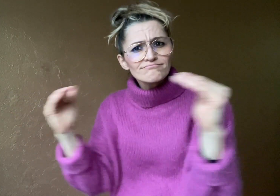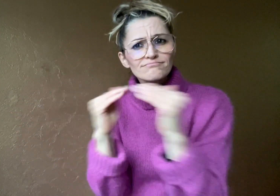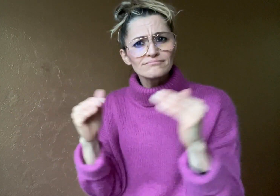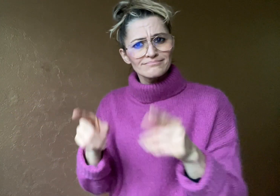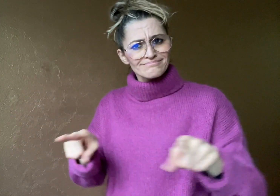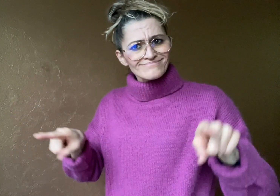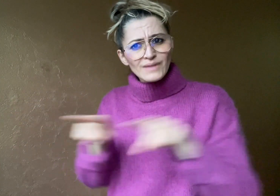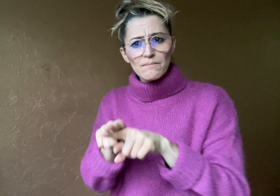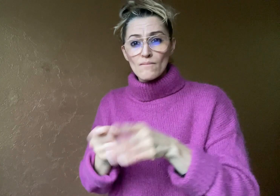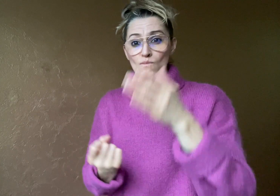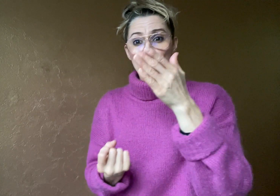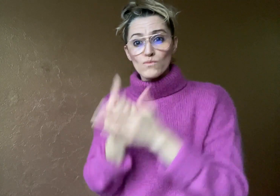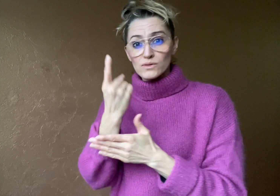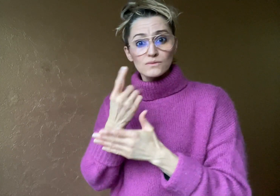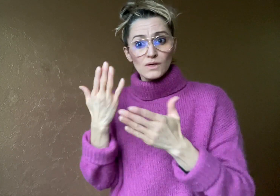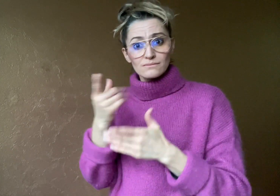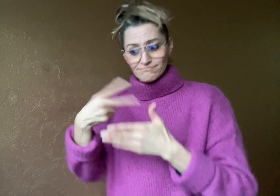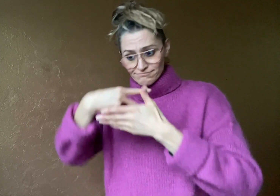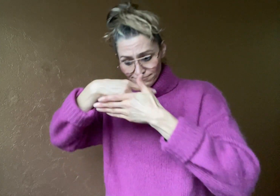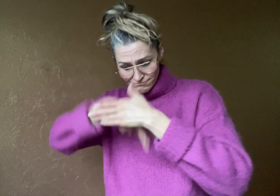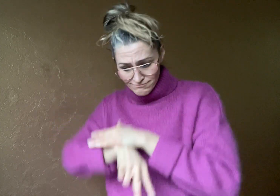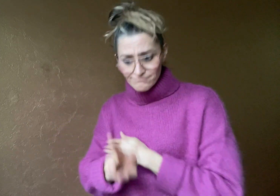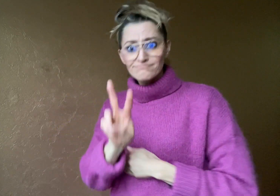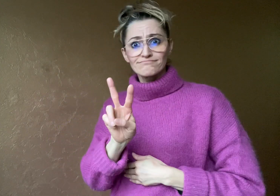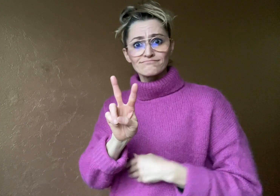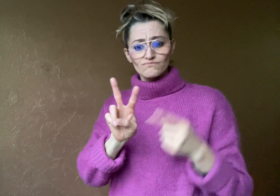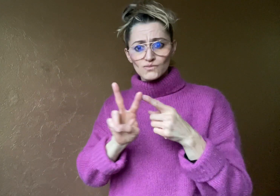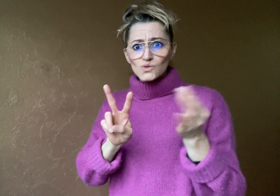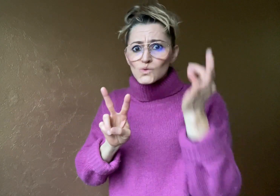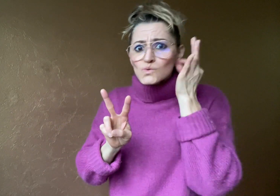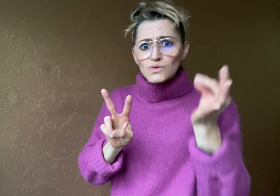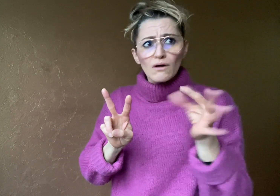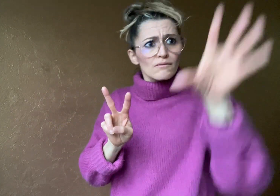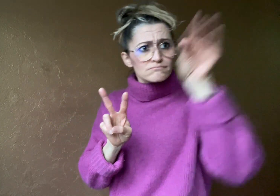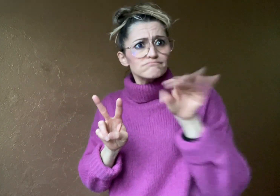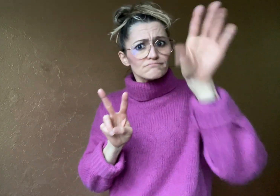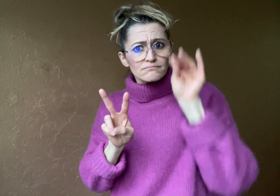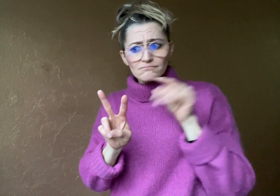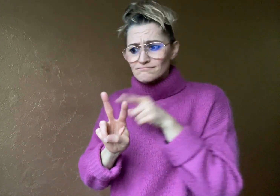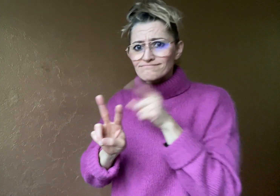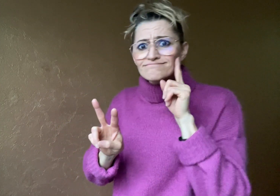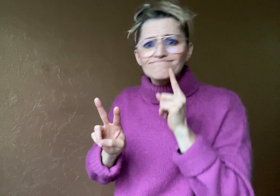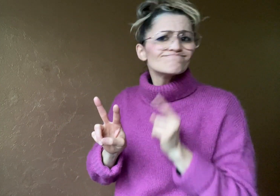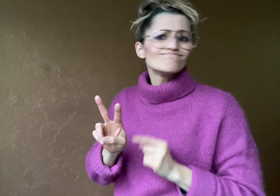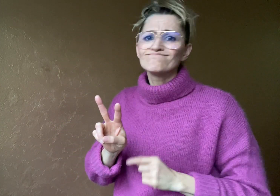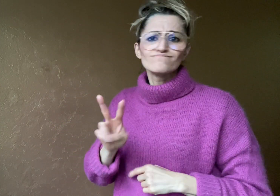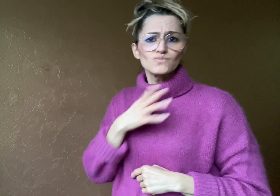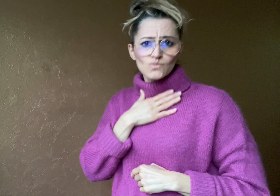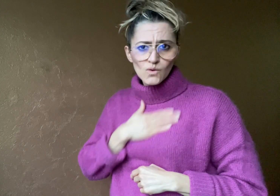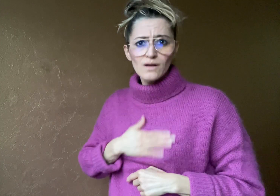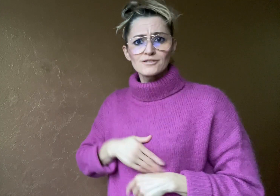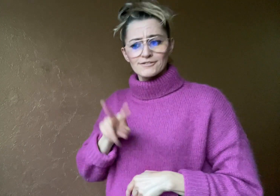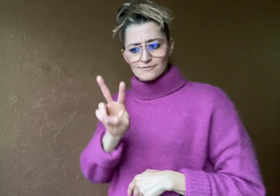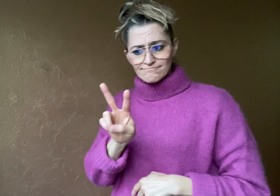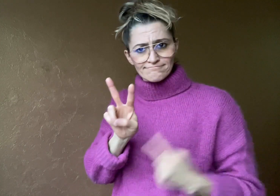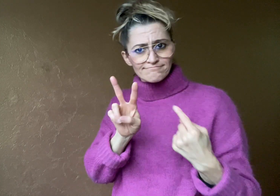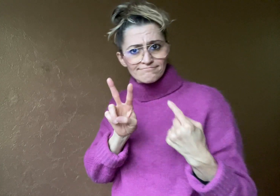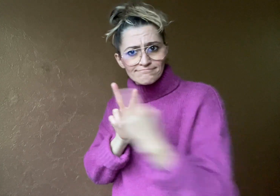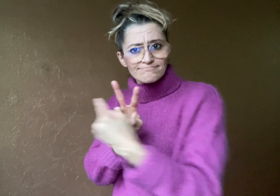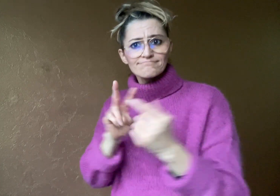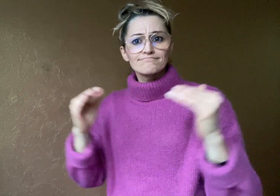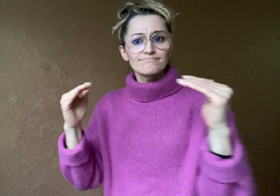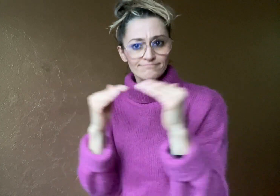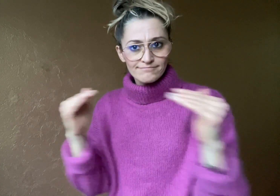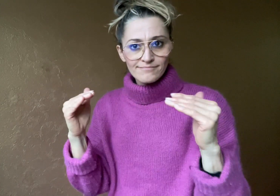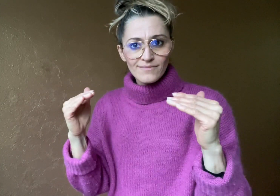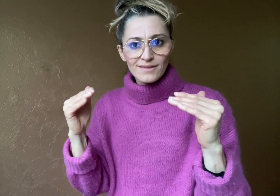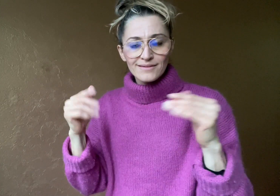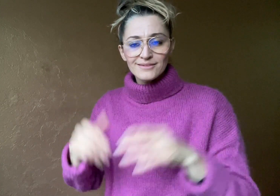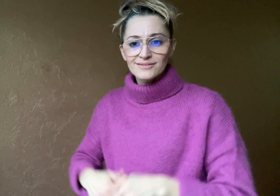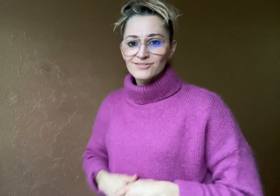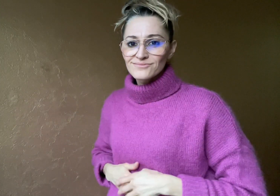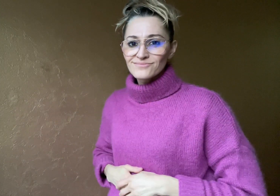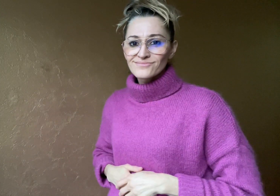have an equal opportunity to learn as his twin brother.